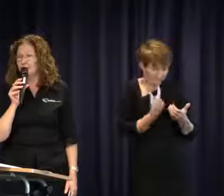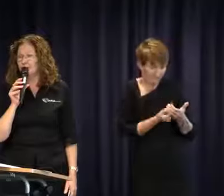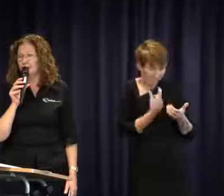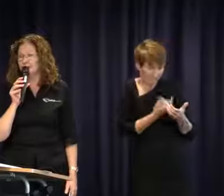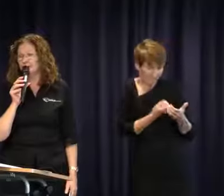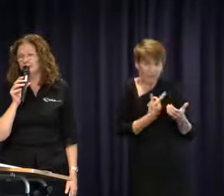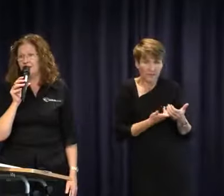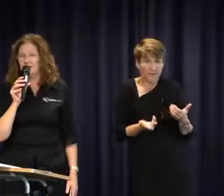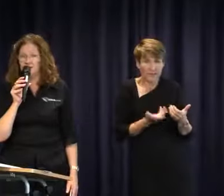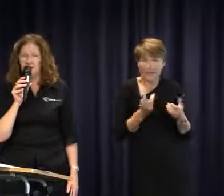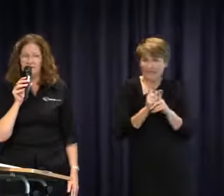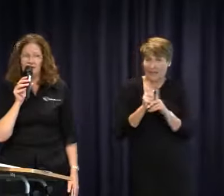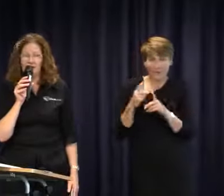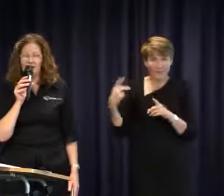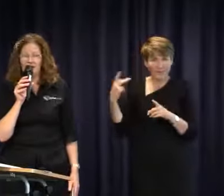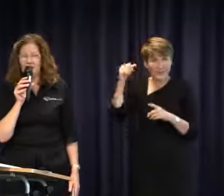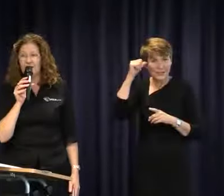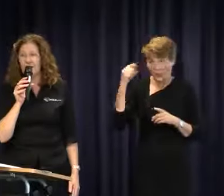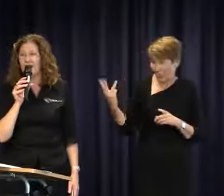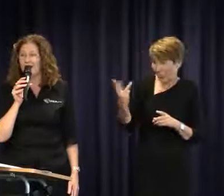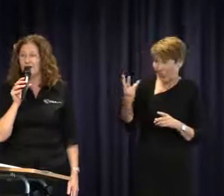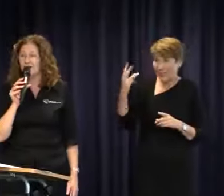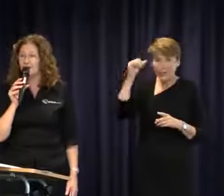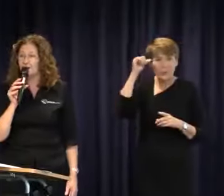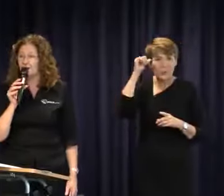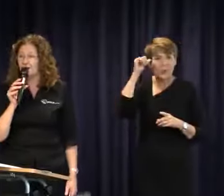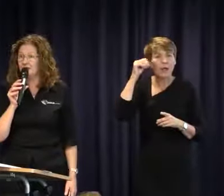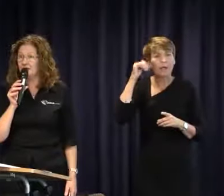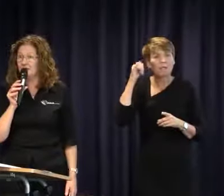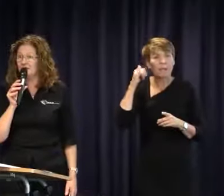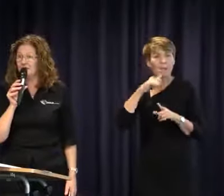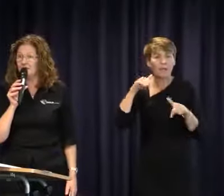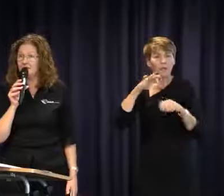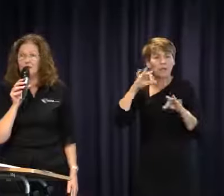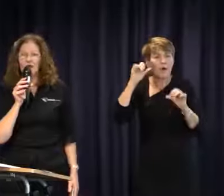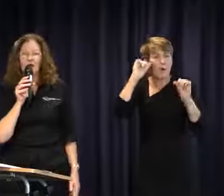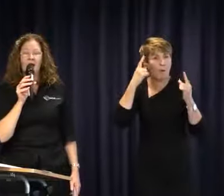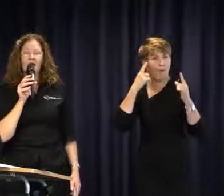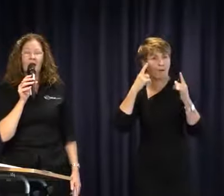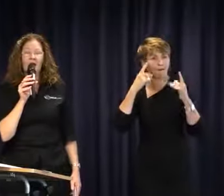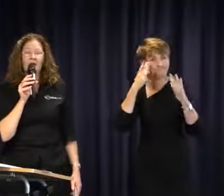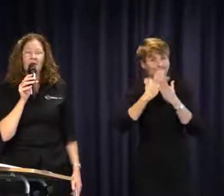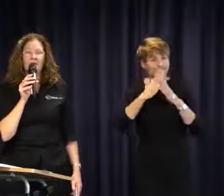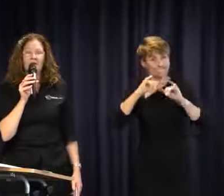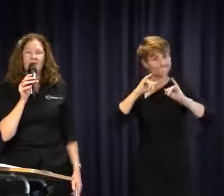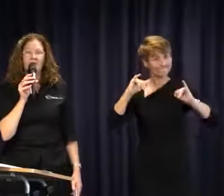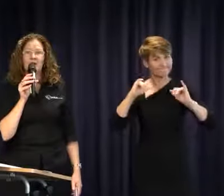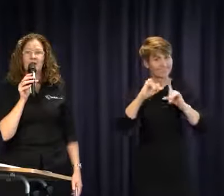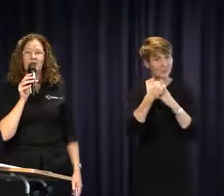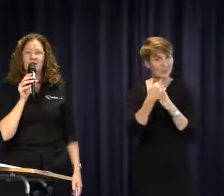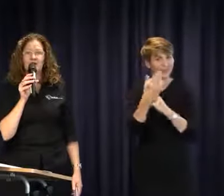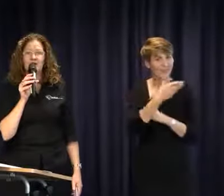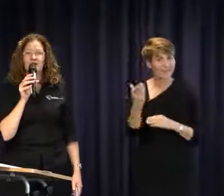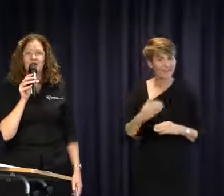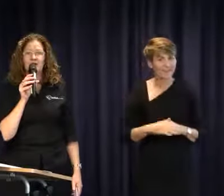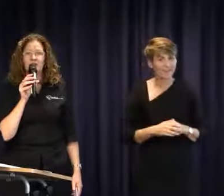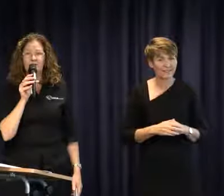knew: we're maybe not aware of how bad it really can be for some. So I would like to